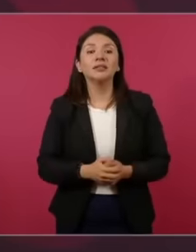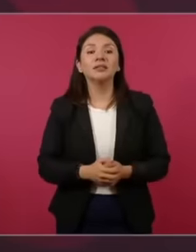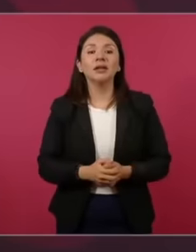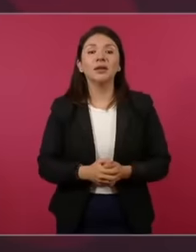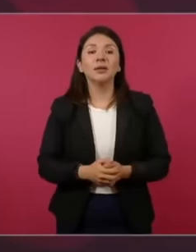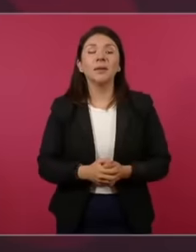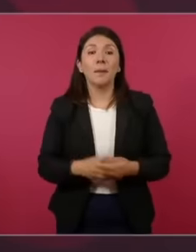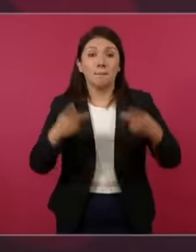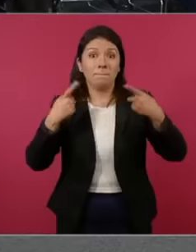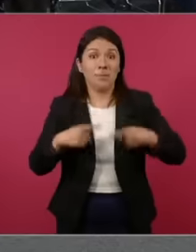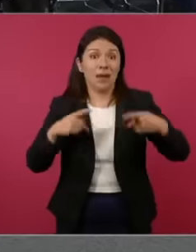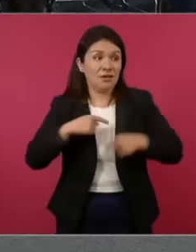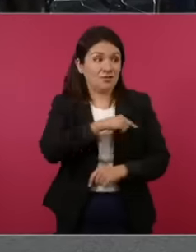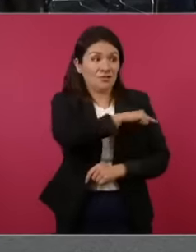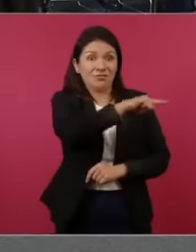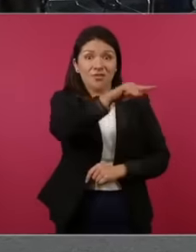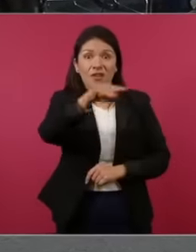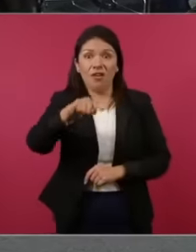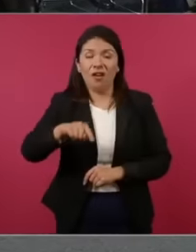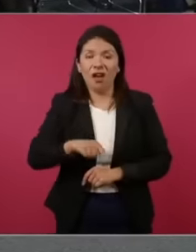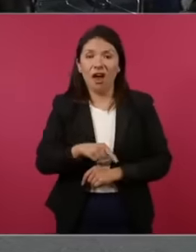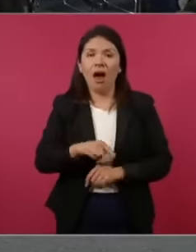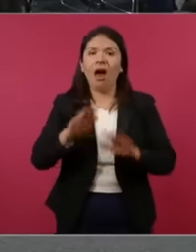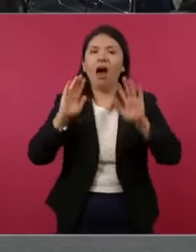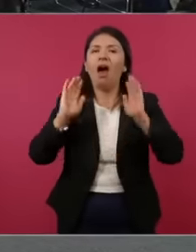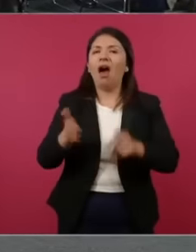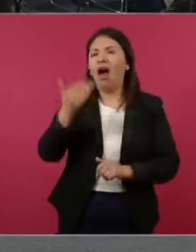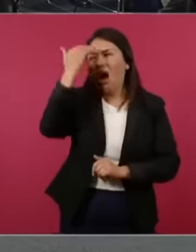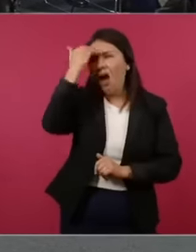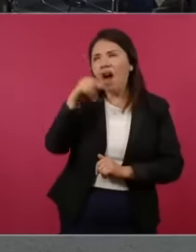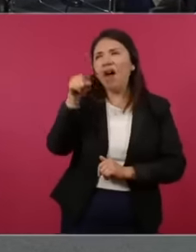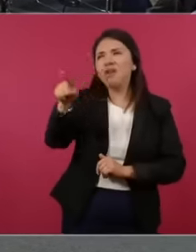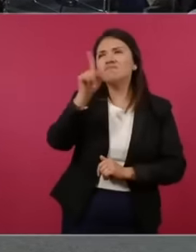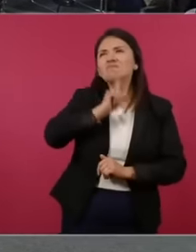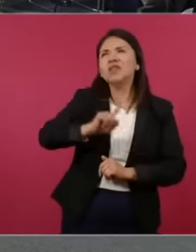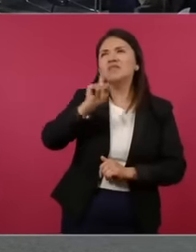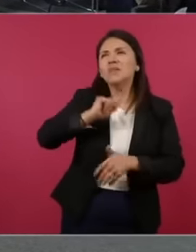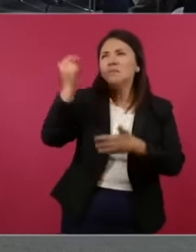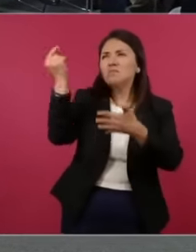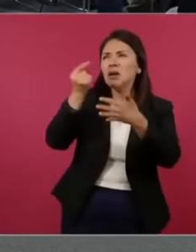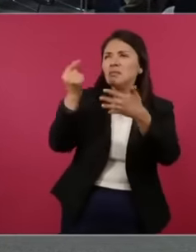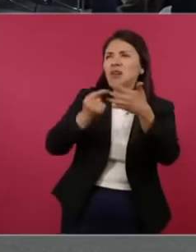popular judgment, the rejection of the